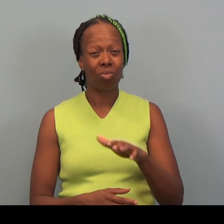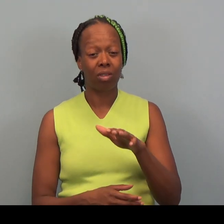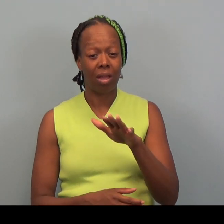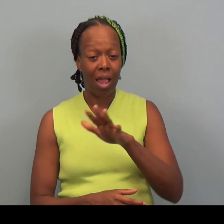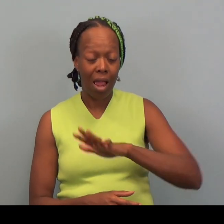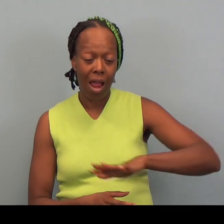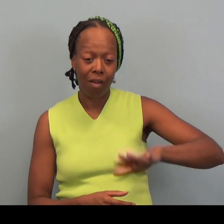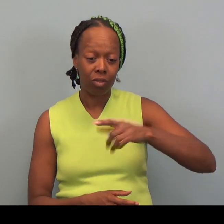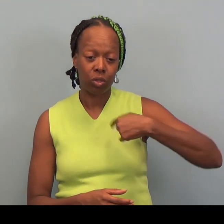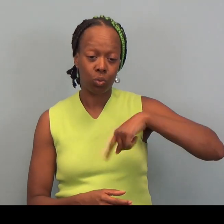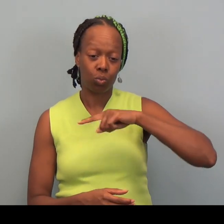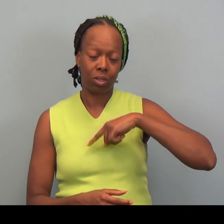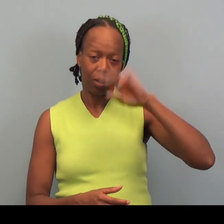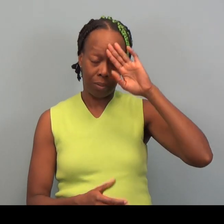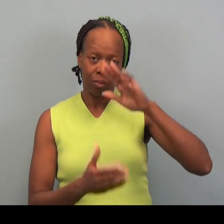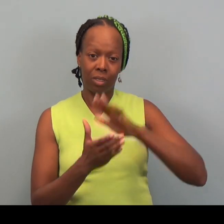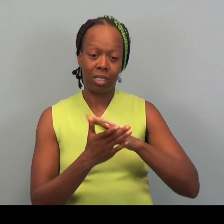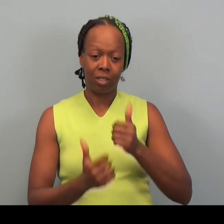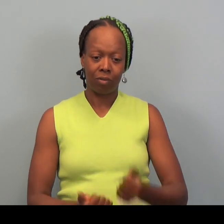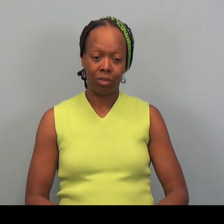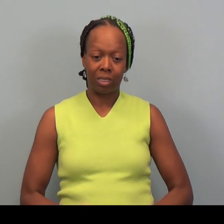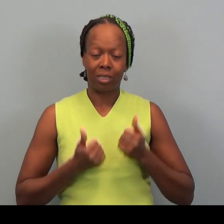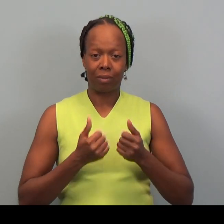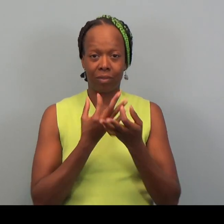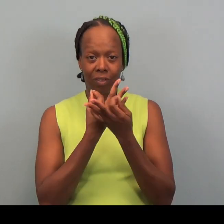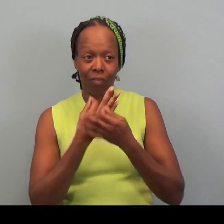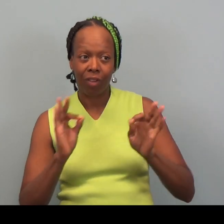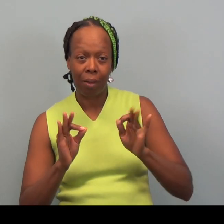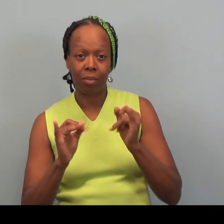On average, we believe that we save families and individuals